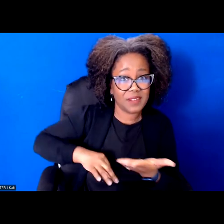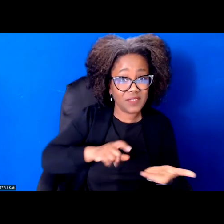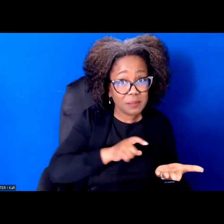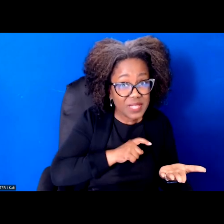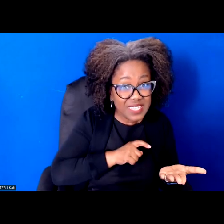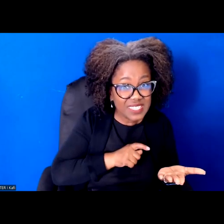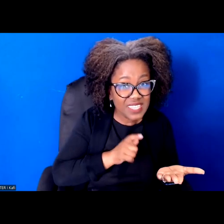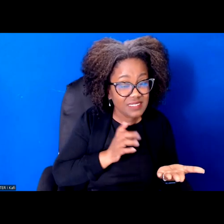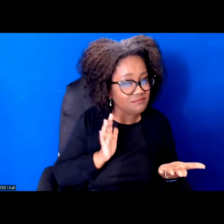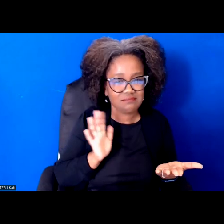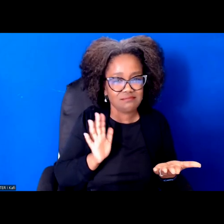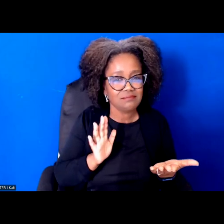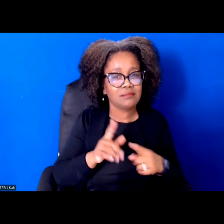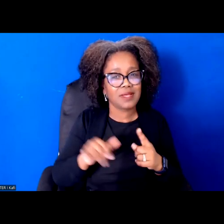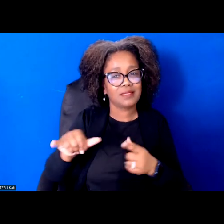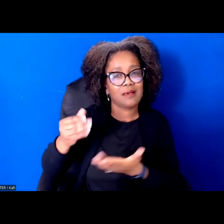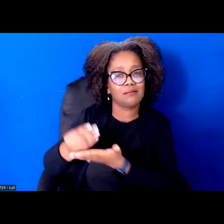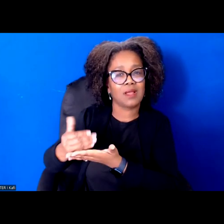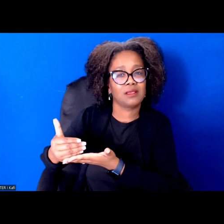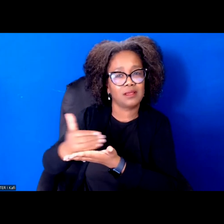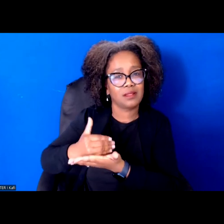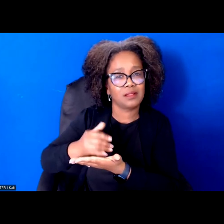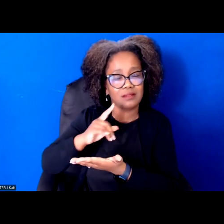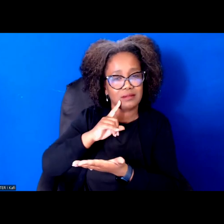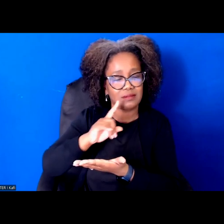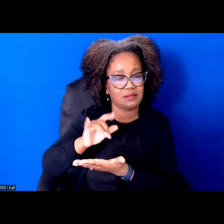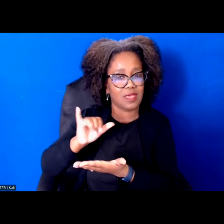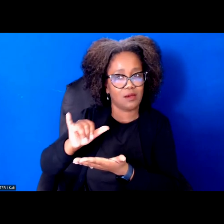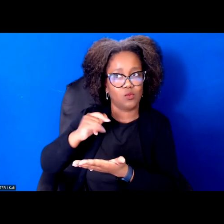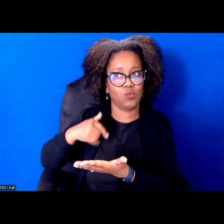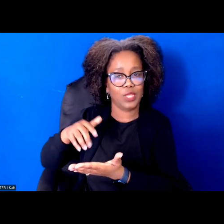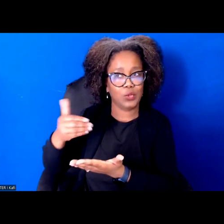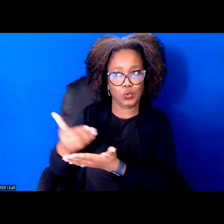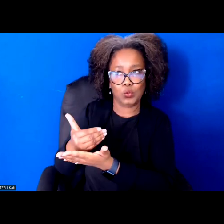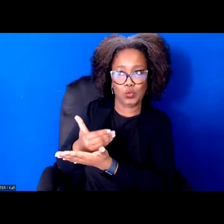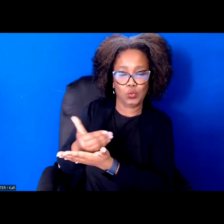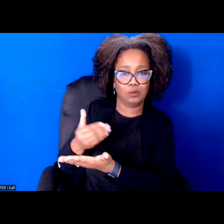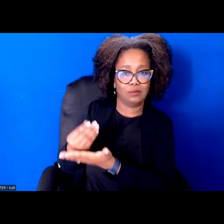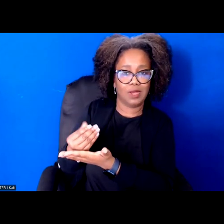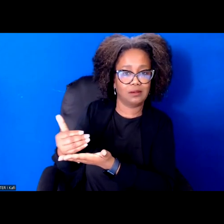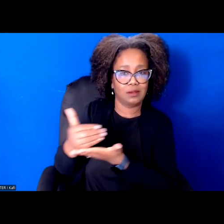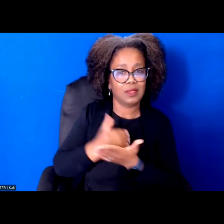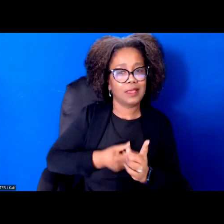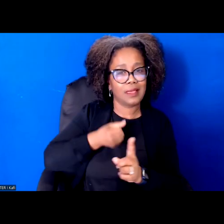to fund it and and help our communities thrive, which is part of our local budget advocacy work that we're all taking on together.